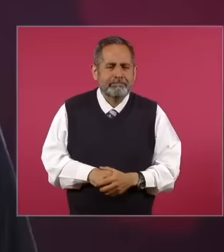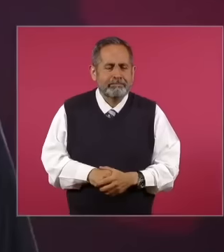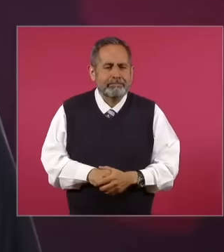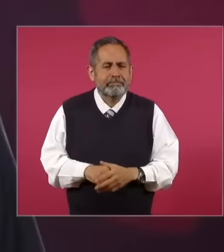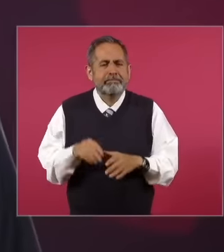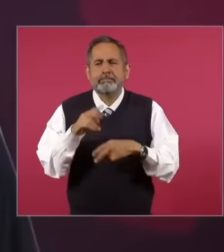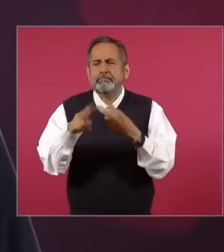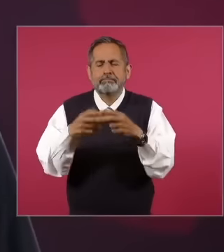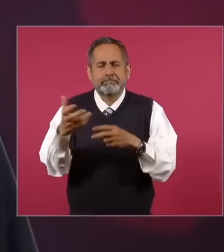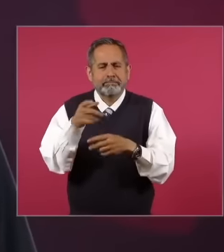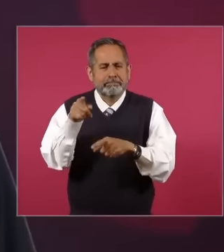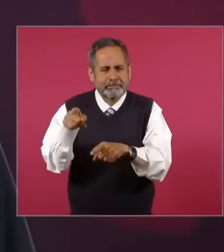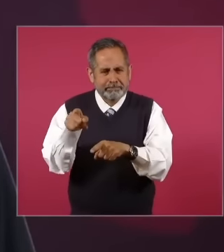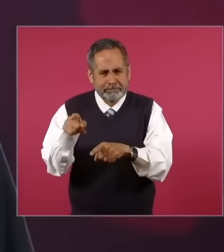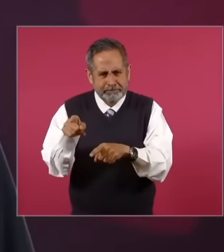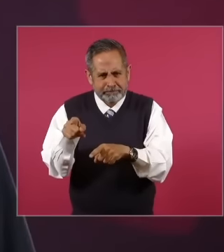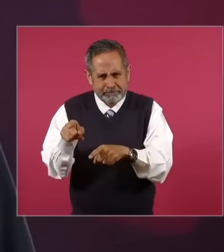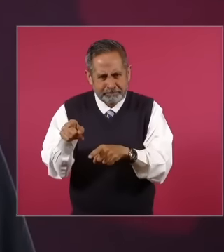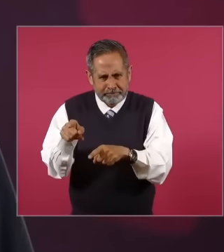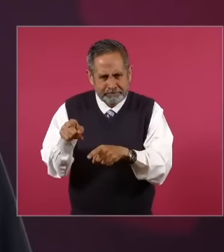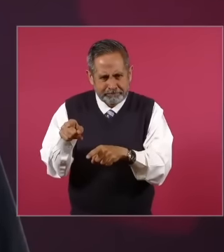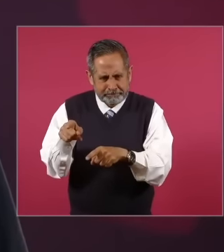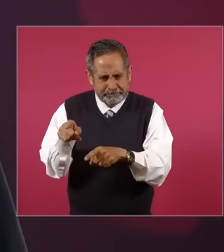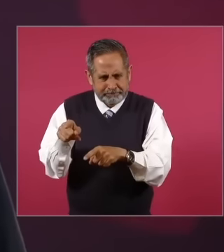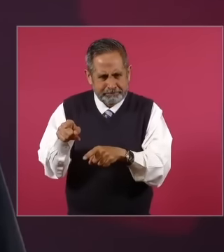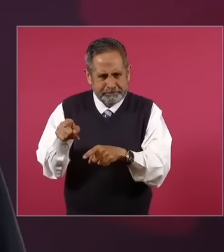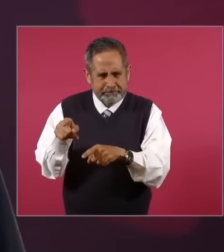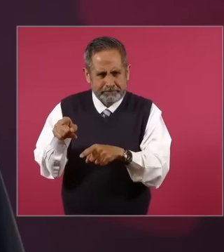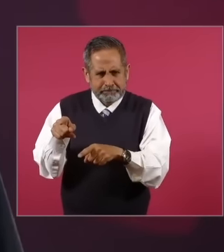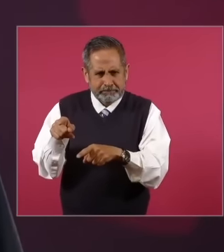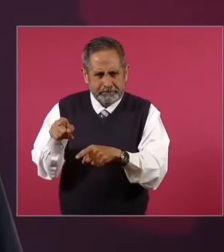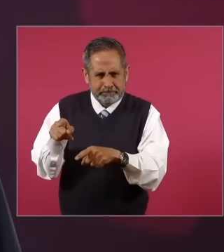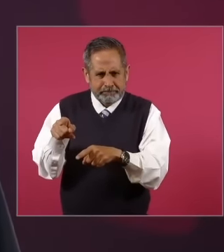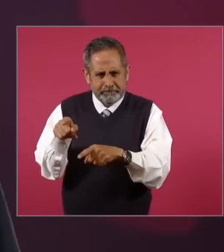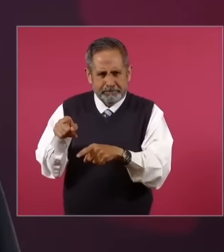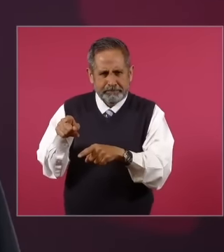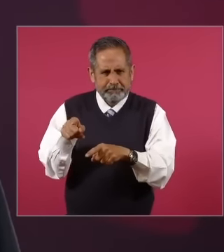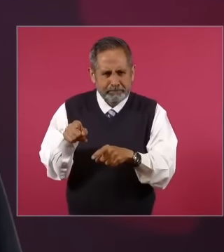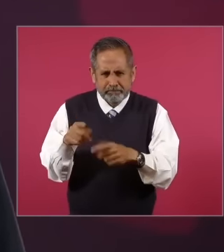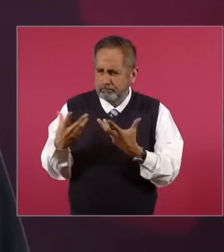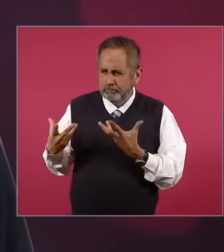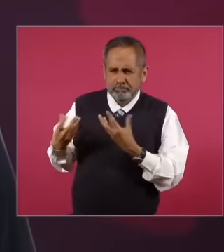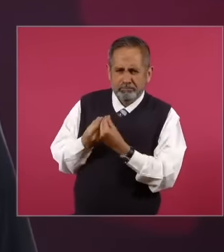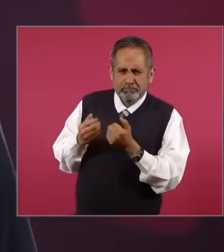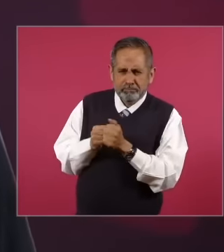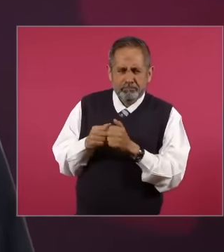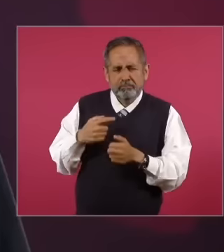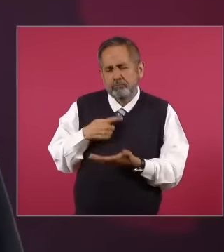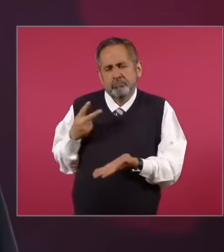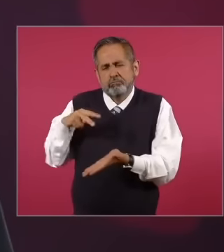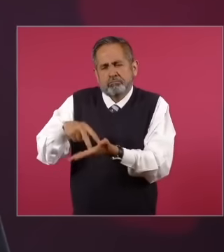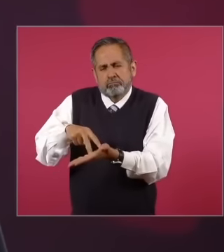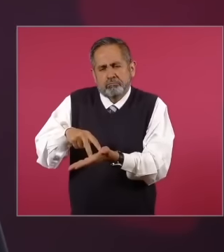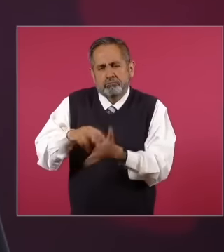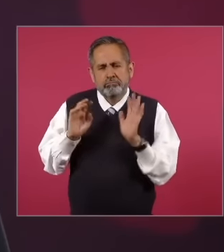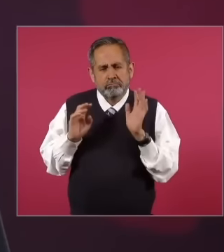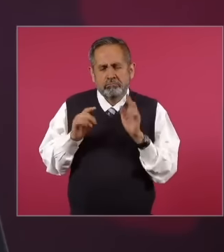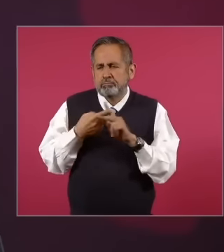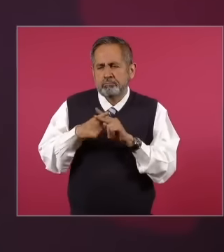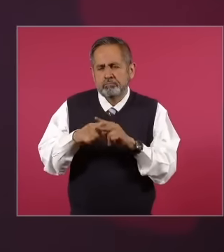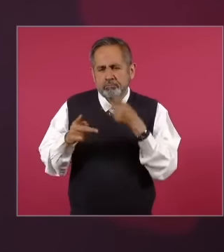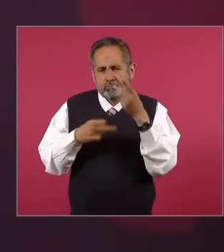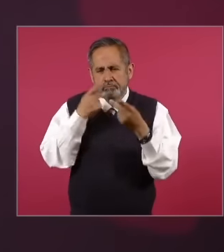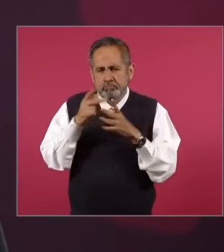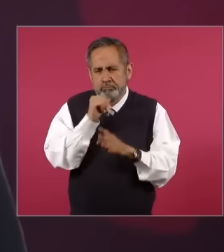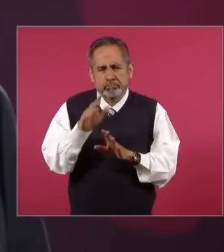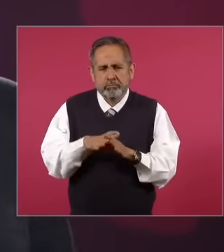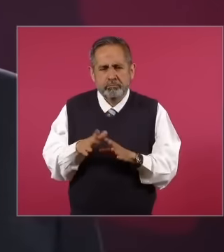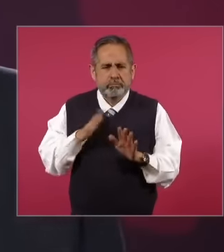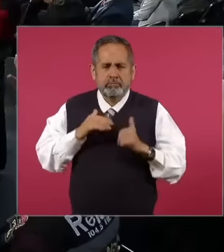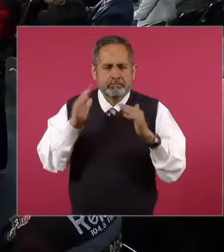jointly, I'm just going to introduce because I'm about to finish